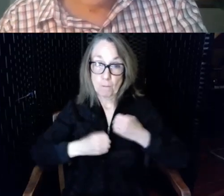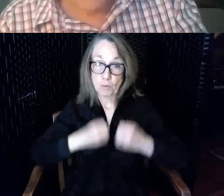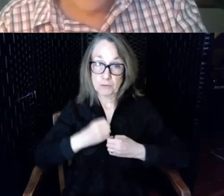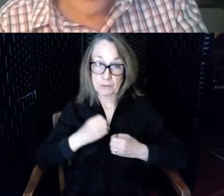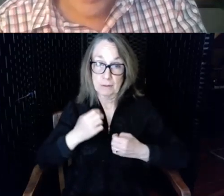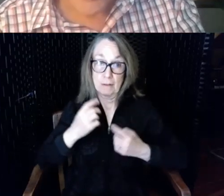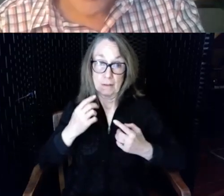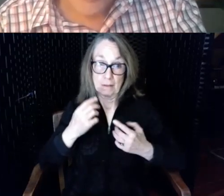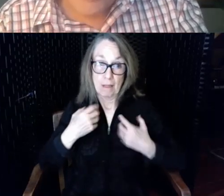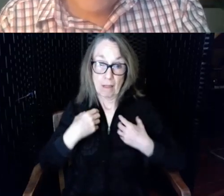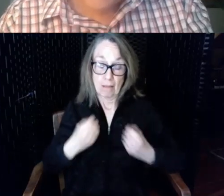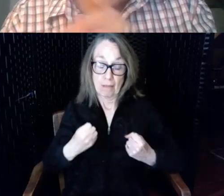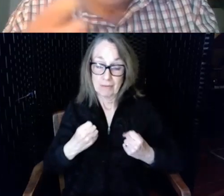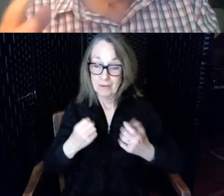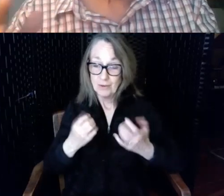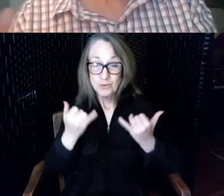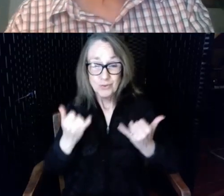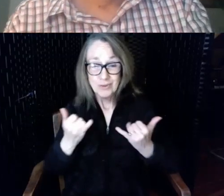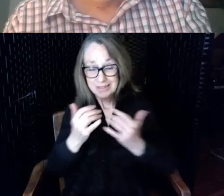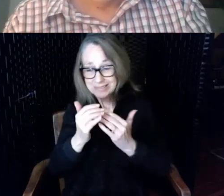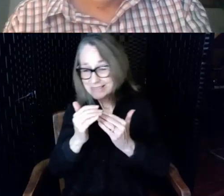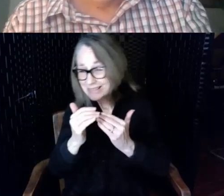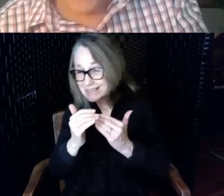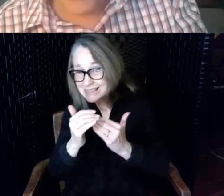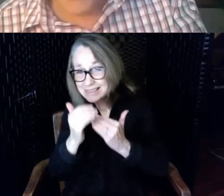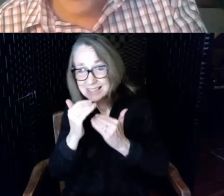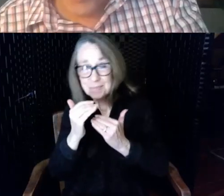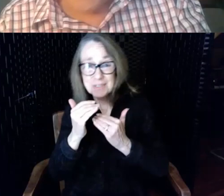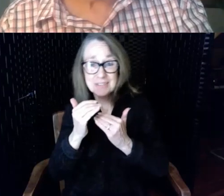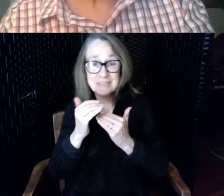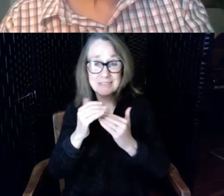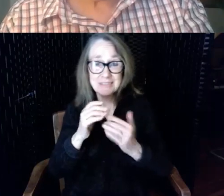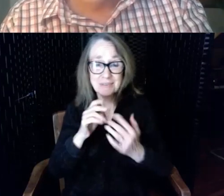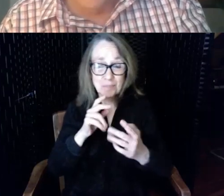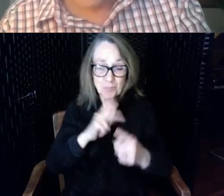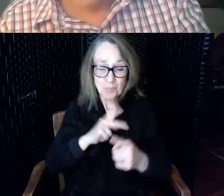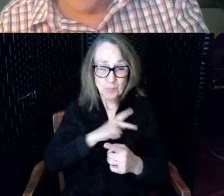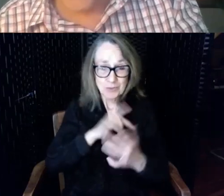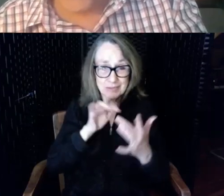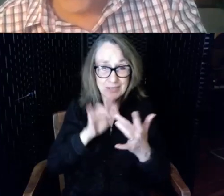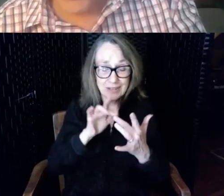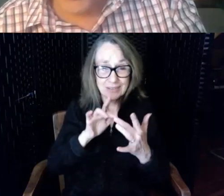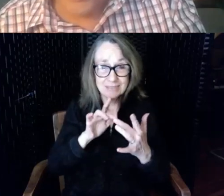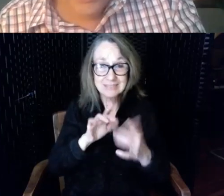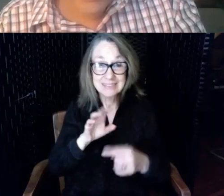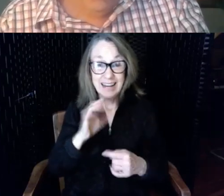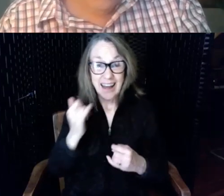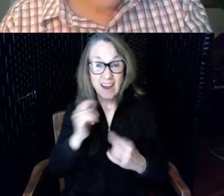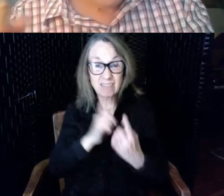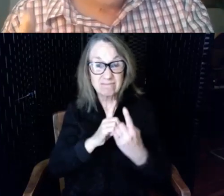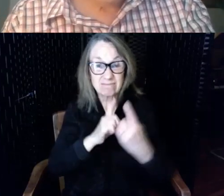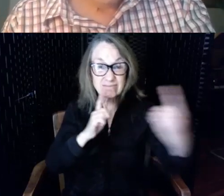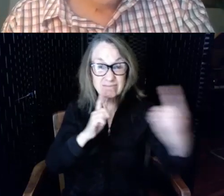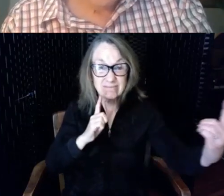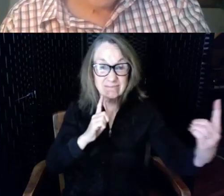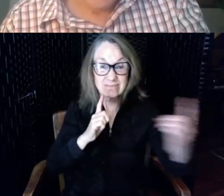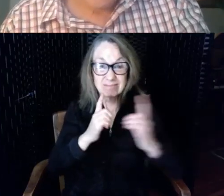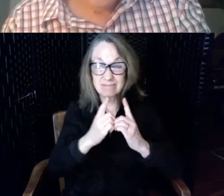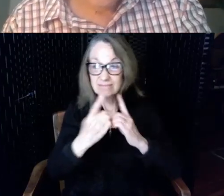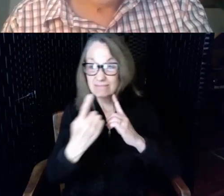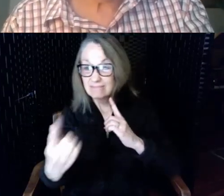contact keep six foot distance and wear face masks also some communicate with